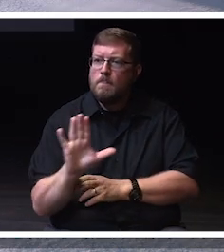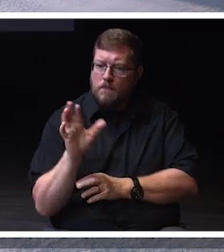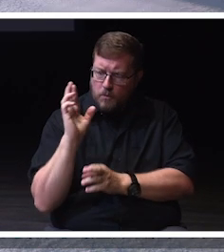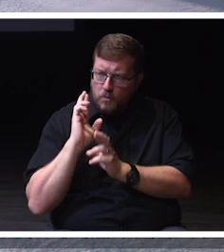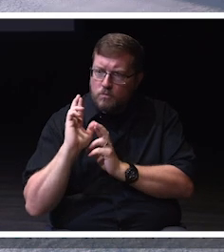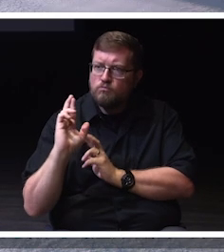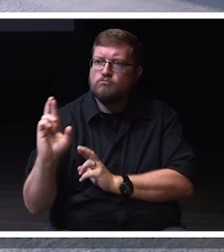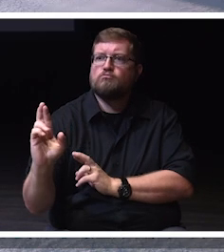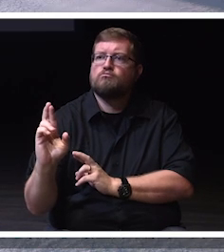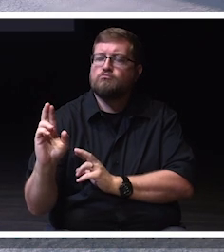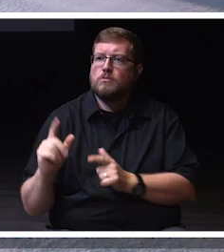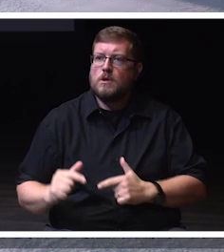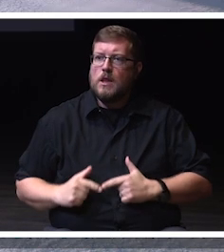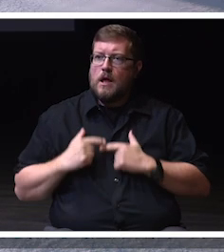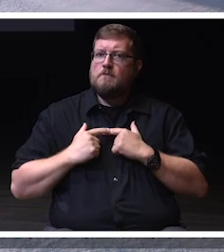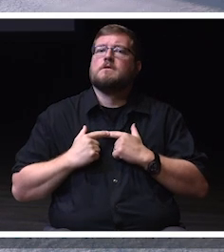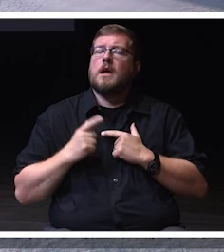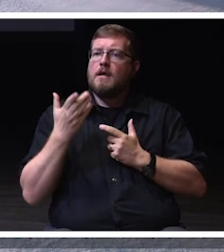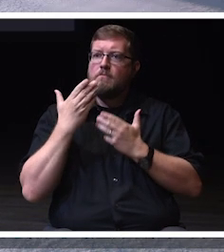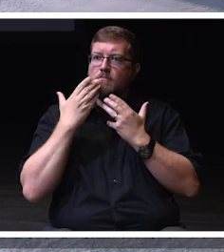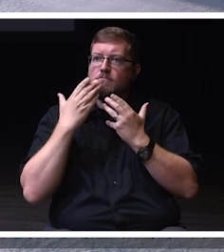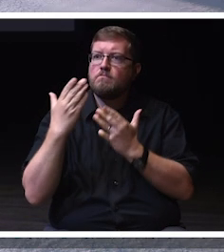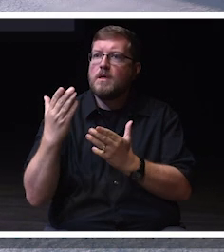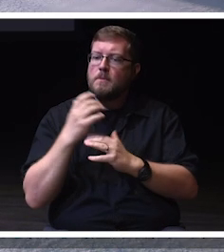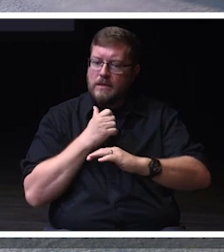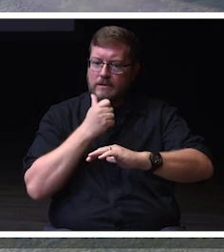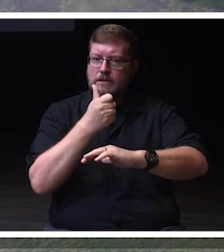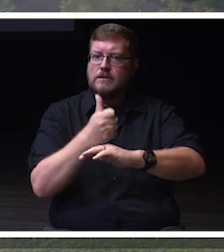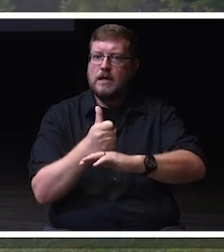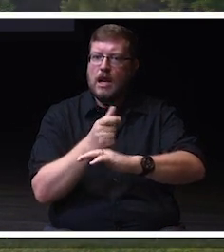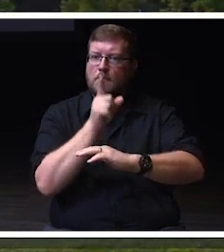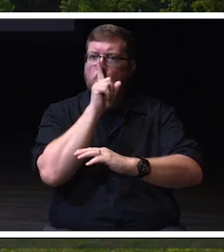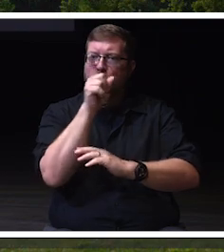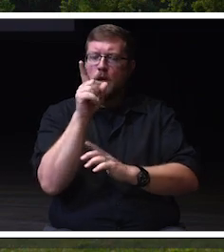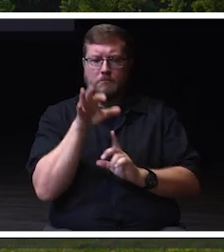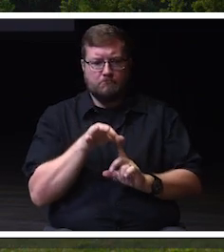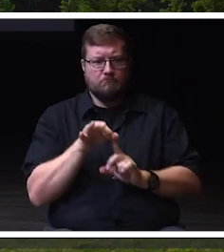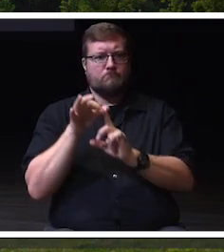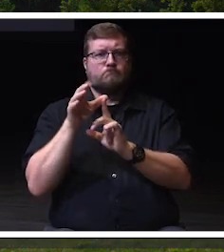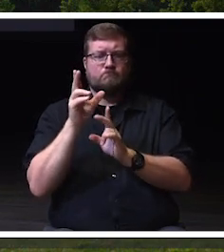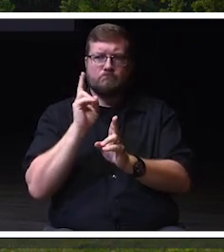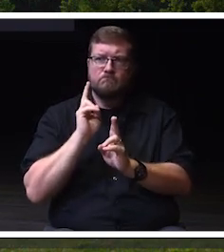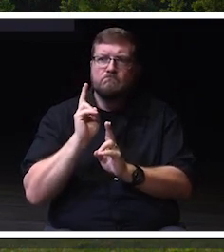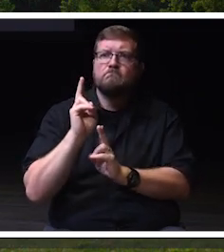and are thankful to be positioned in such prominent, historic, and meaningful